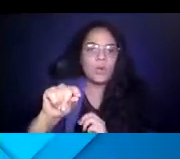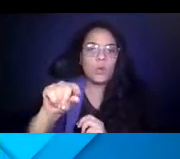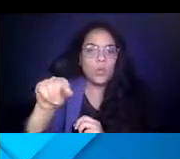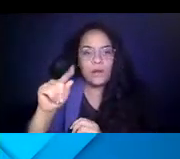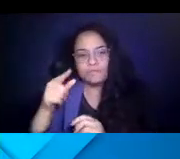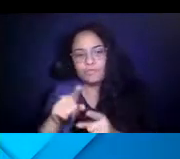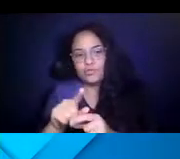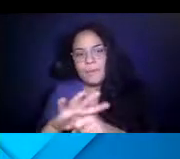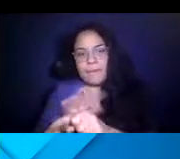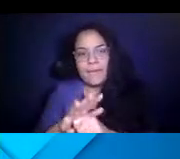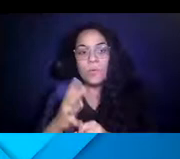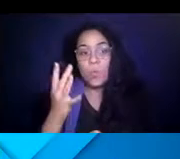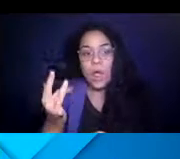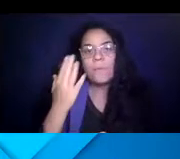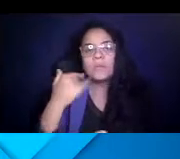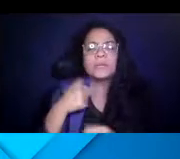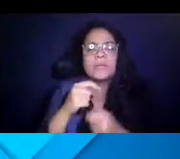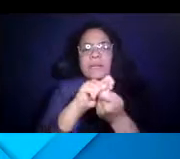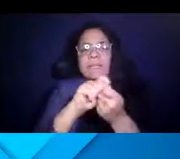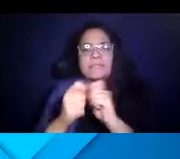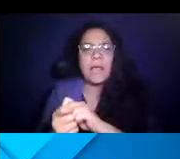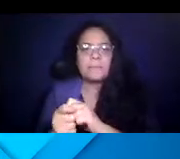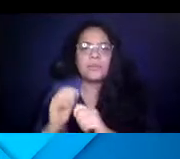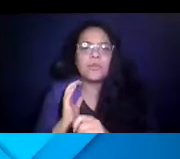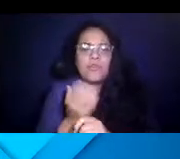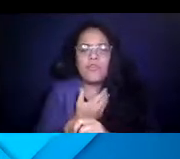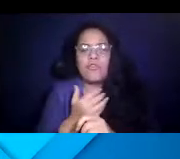14:53:42 And part of that is because we've adapted our delivery model.